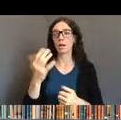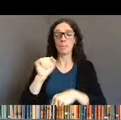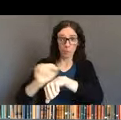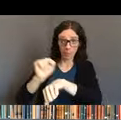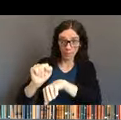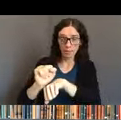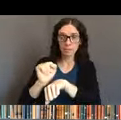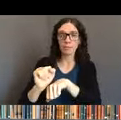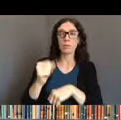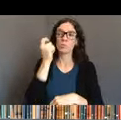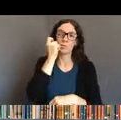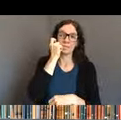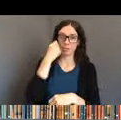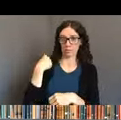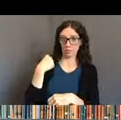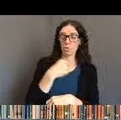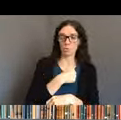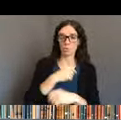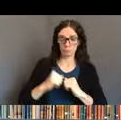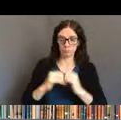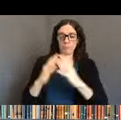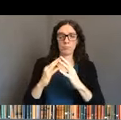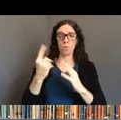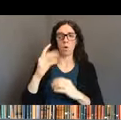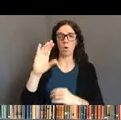and we've, we've recently started a coalition around discrimination and employment.